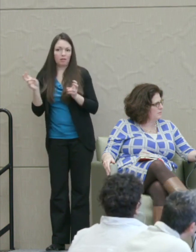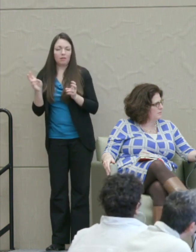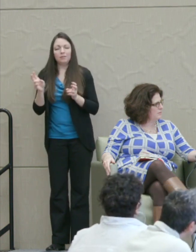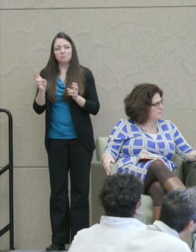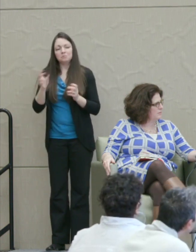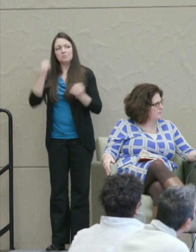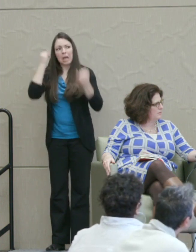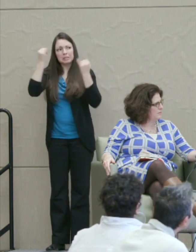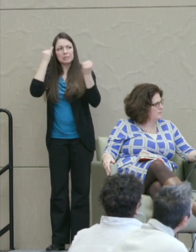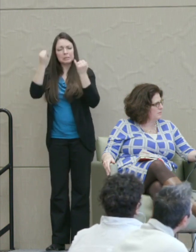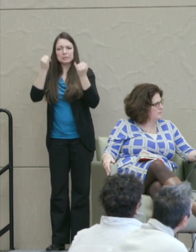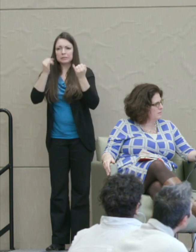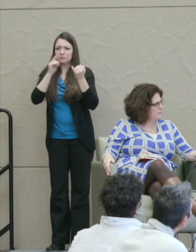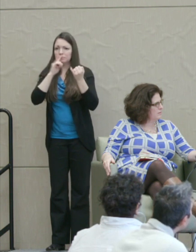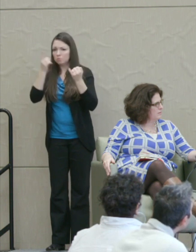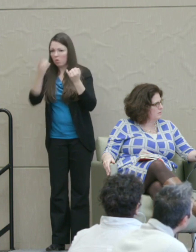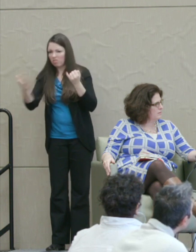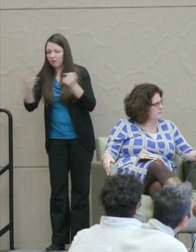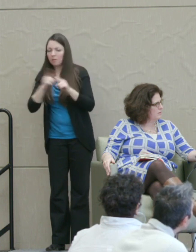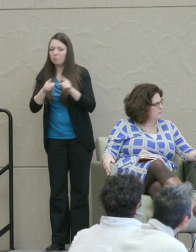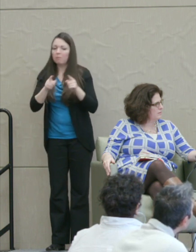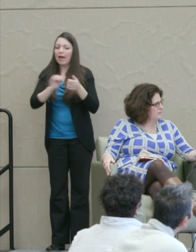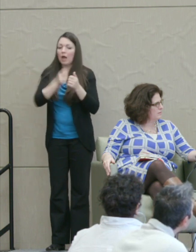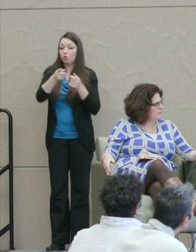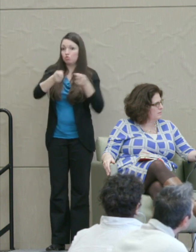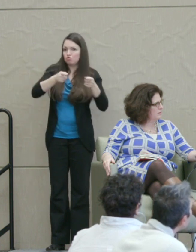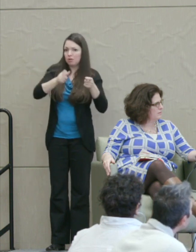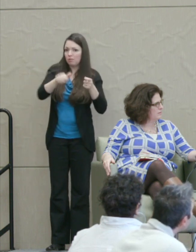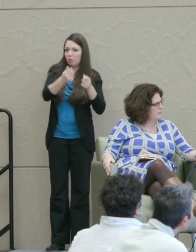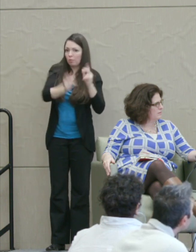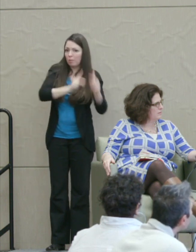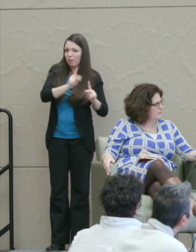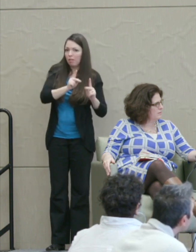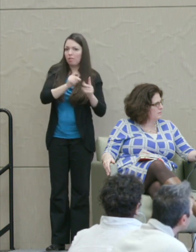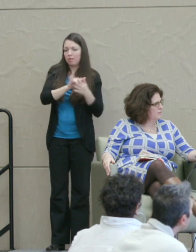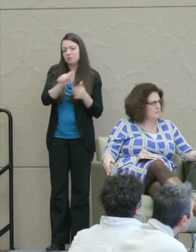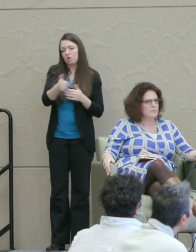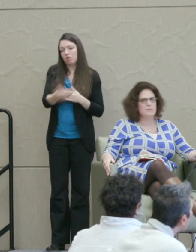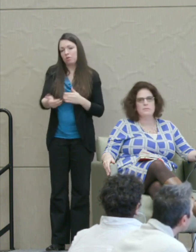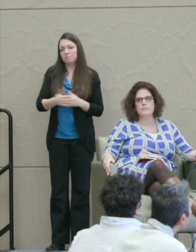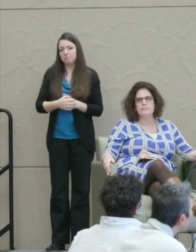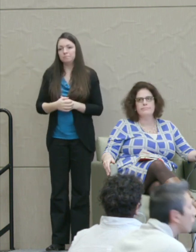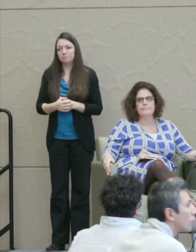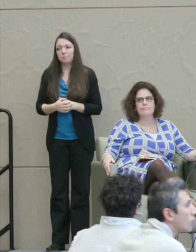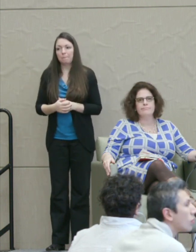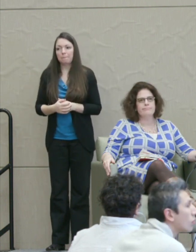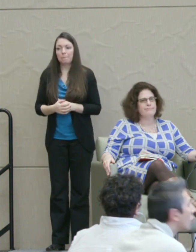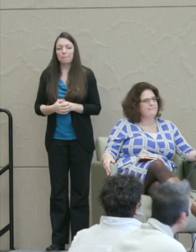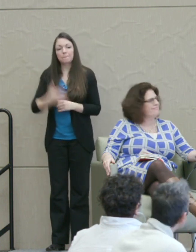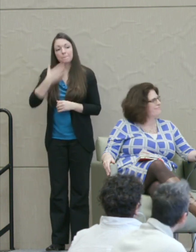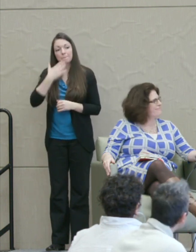Ideas are one thing and treatment of individuals are quite another I think.